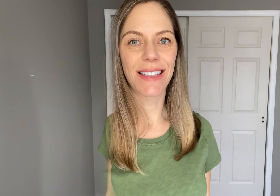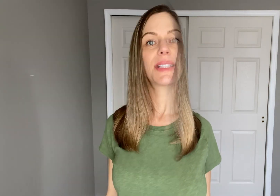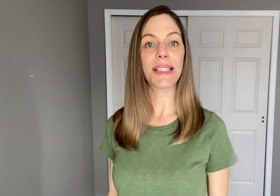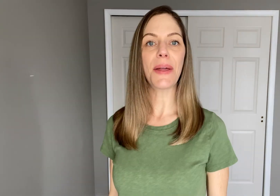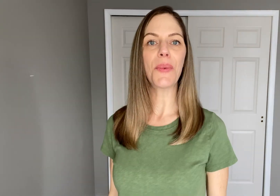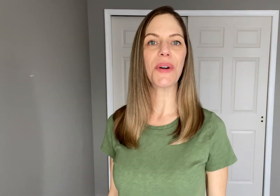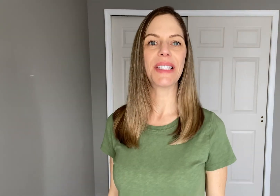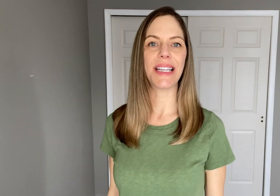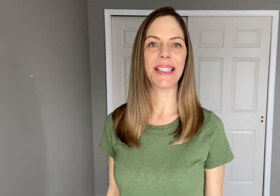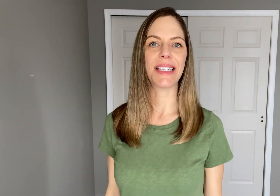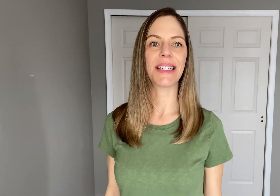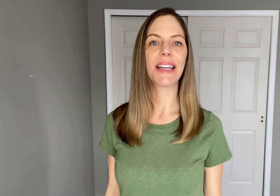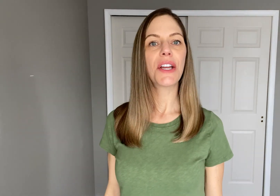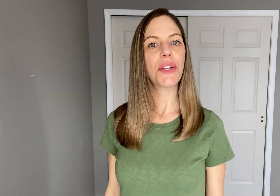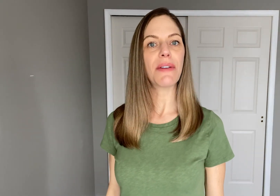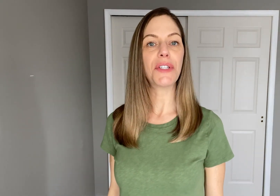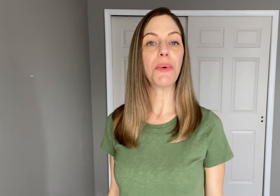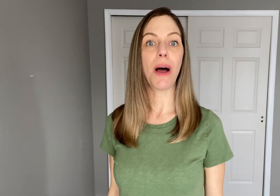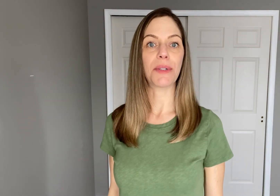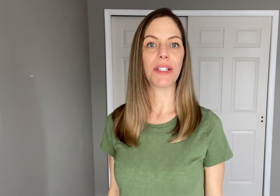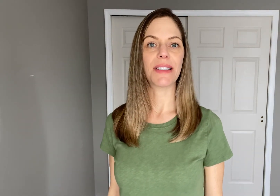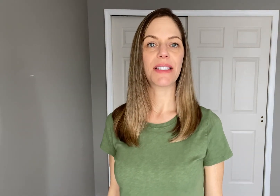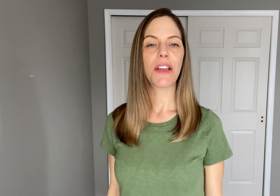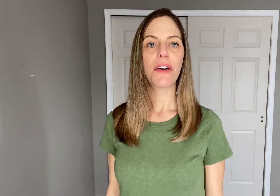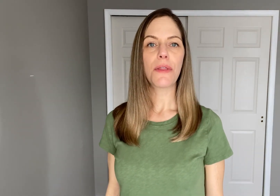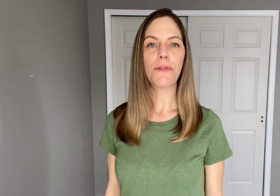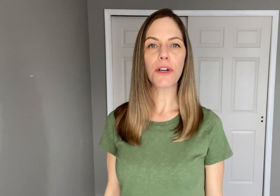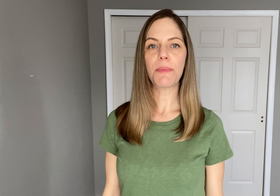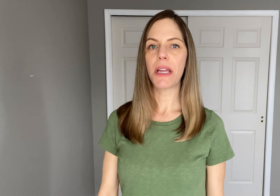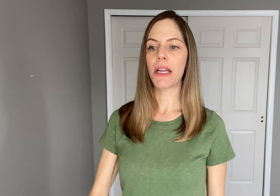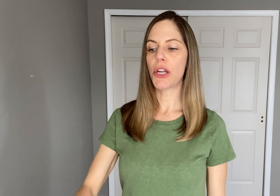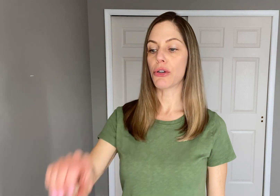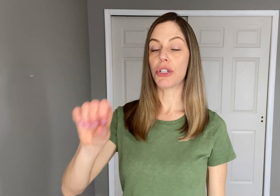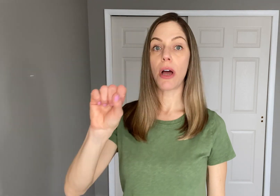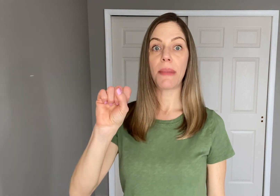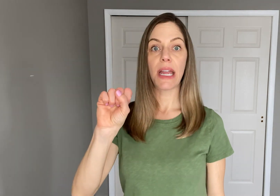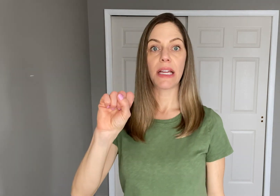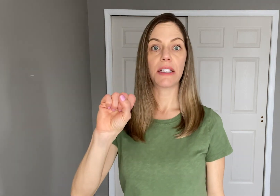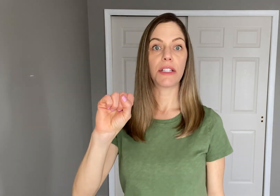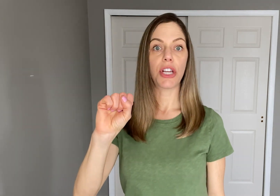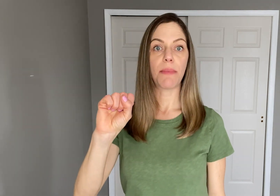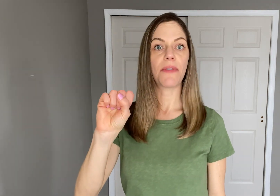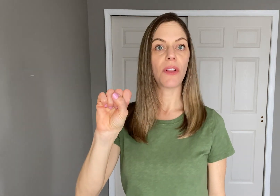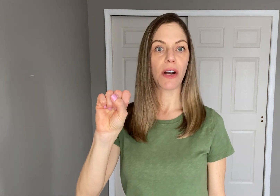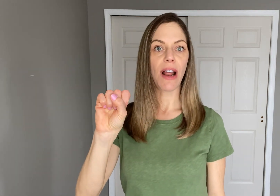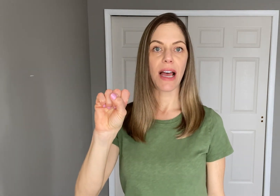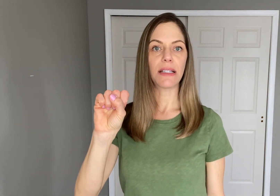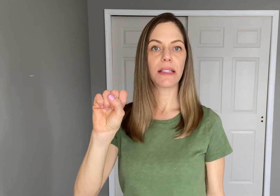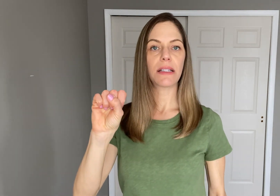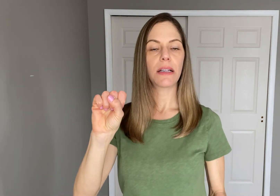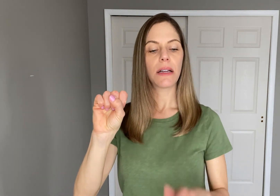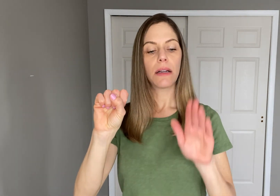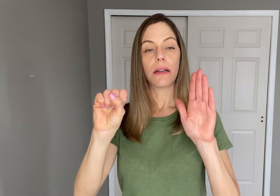To sign the word SEASON you have two options. The first being your dominant hand in the shape of the letter "S,"